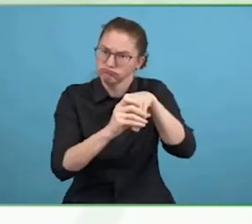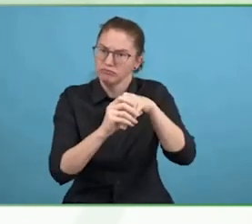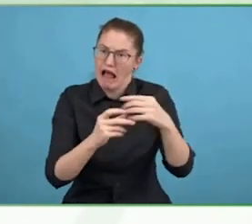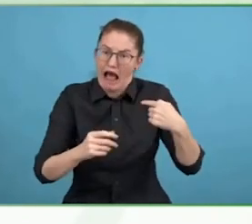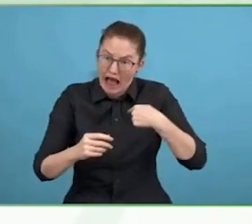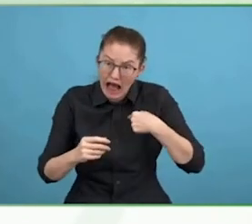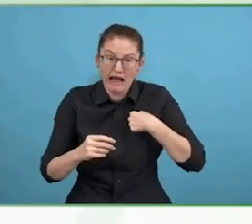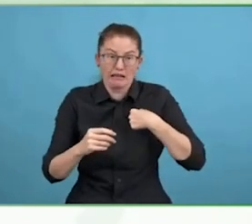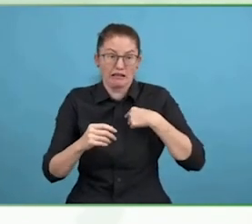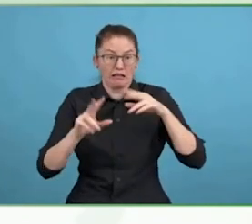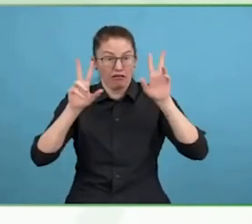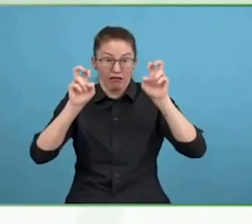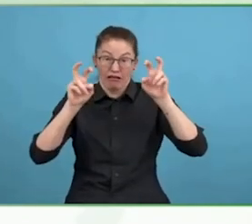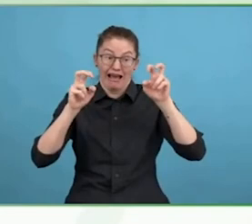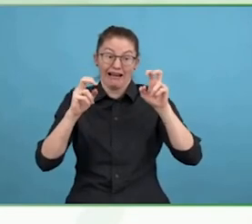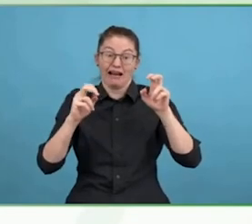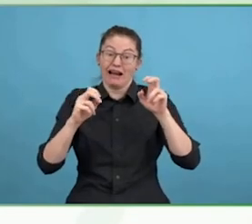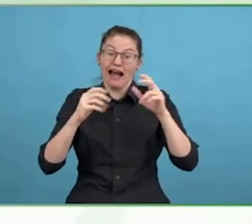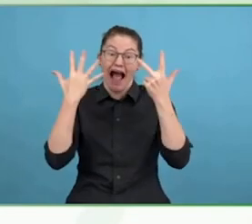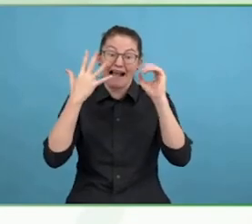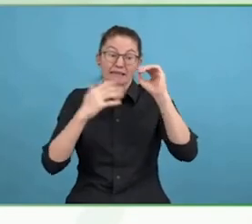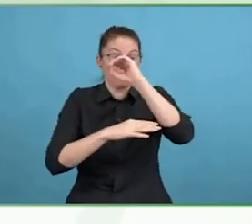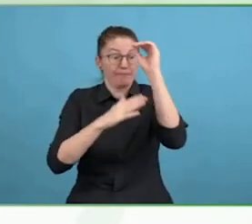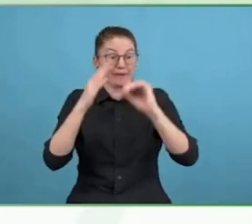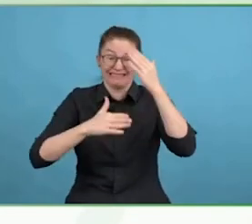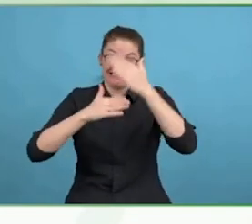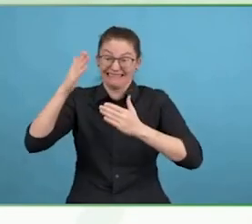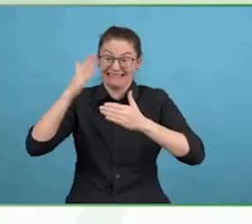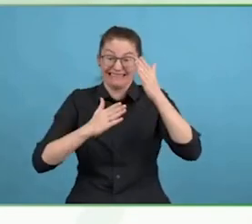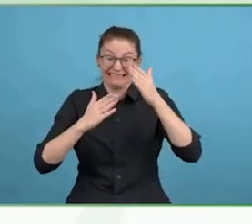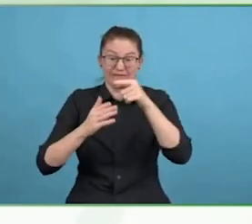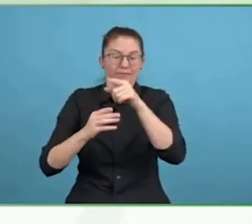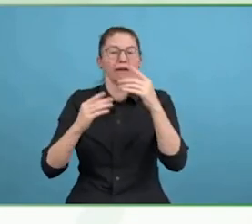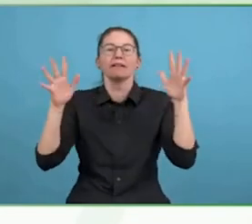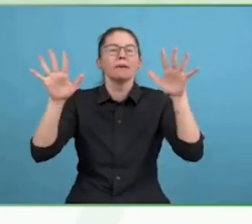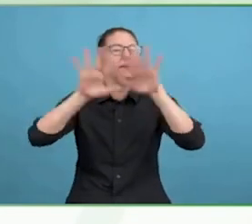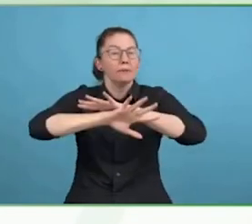I don't have ADHD but our colleagues who have ADHD get label